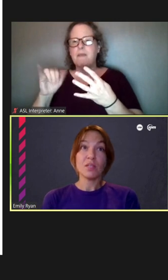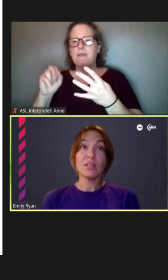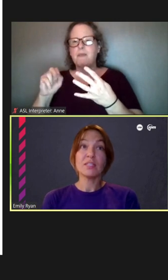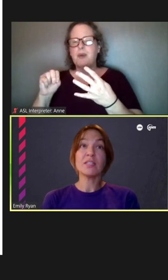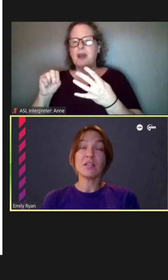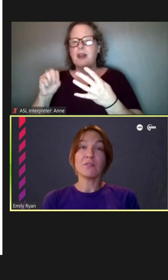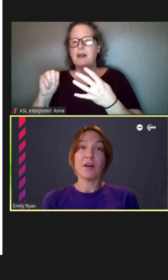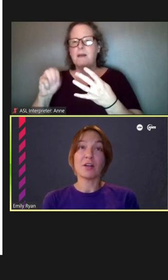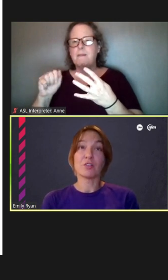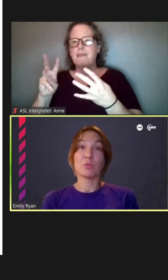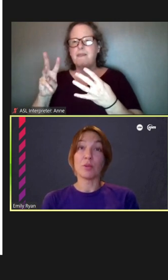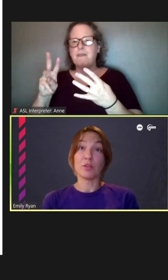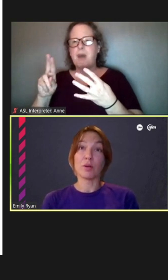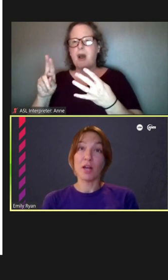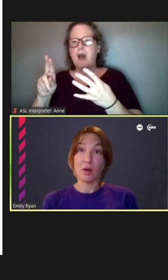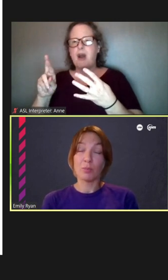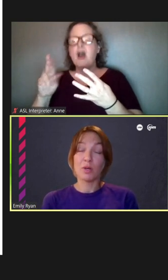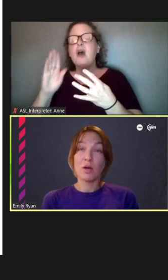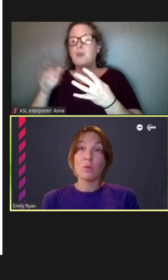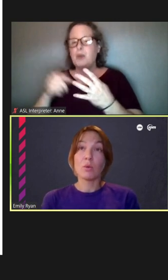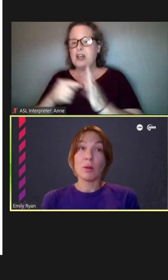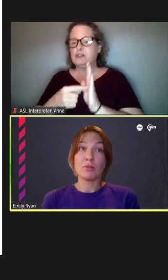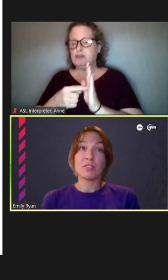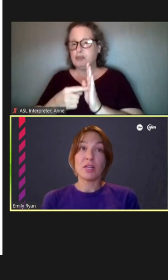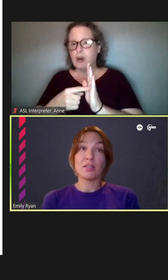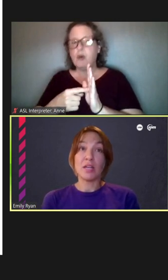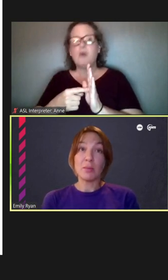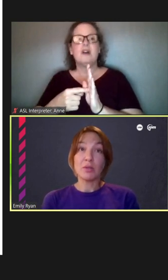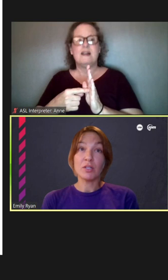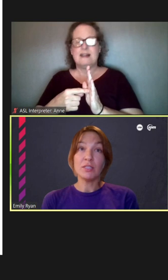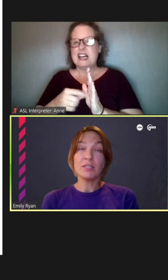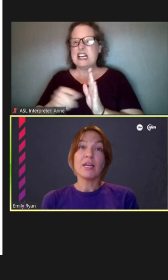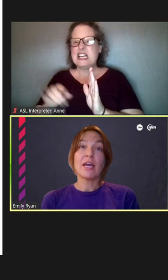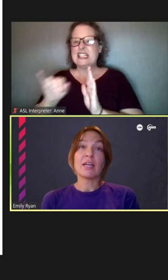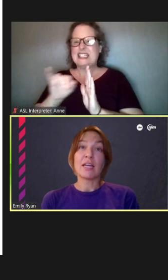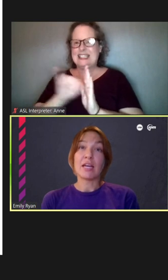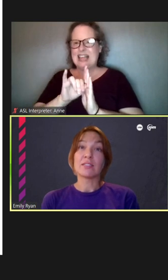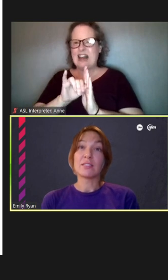These Identifiers, with your help, will represent the neighborhood and enhance